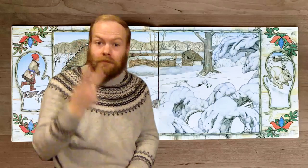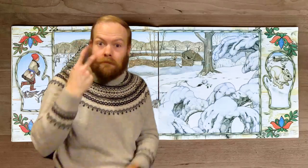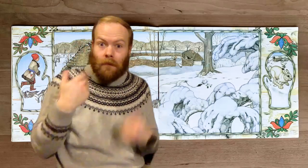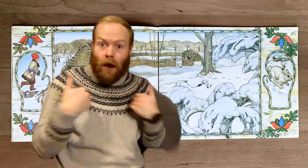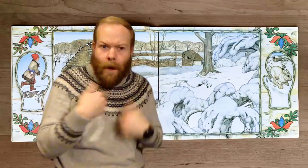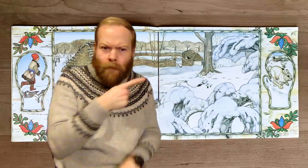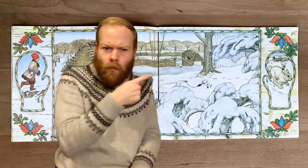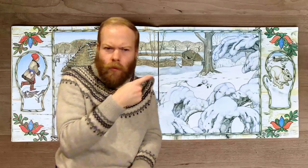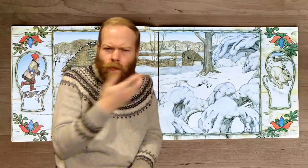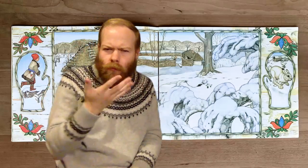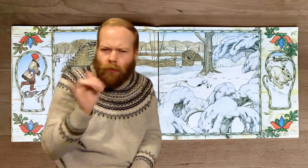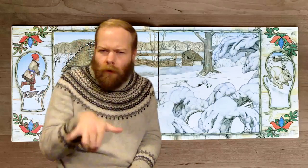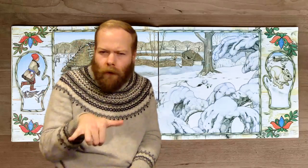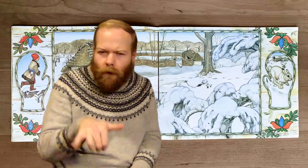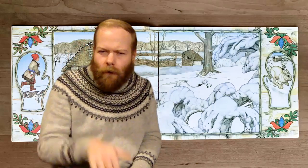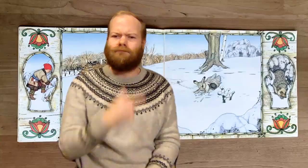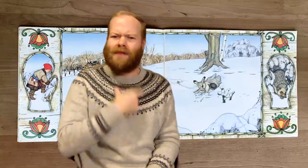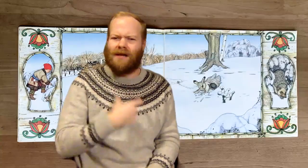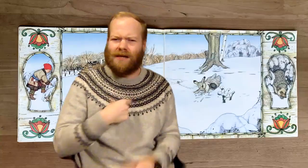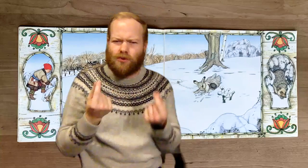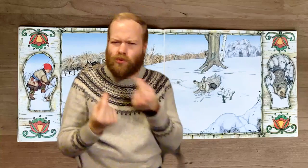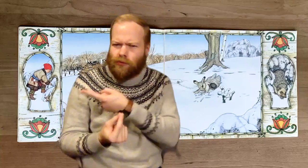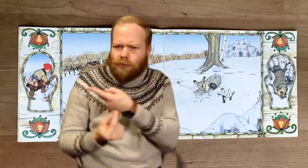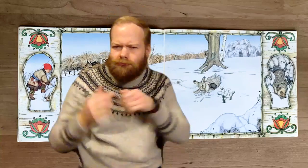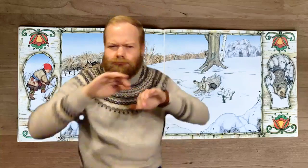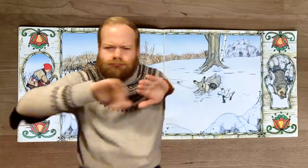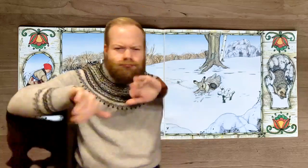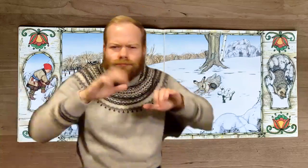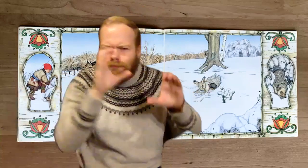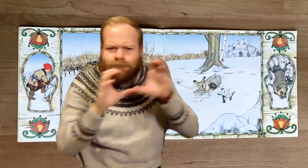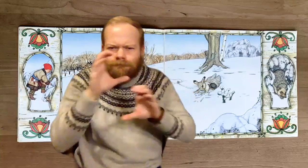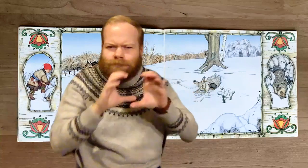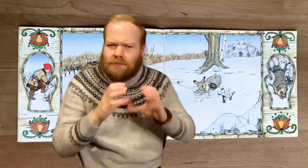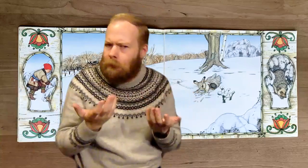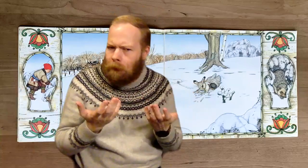What is that animal? Nicki looks behind the branches to see what he can find.